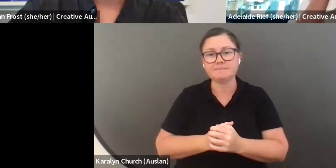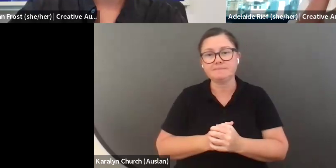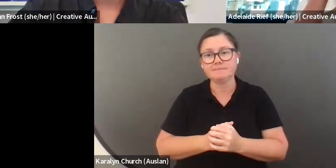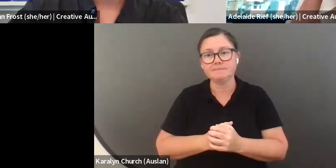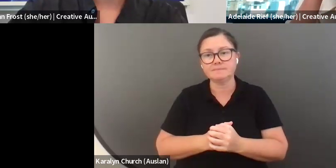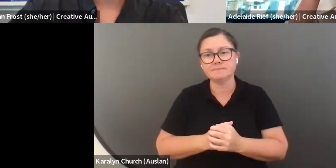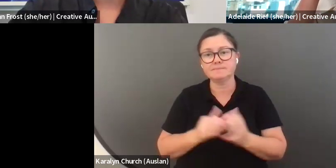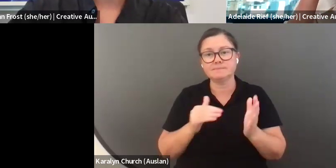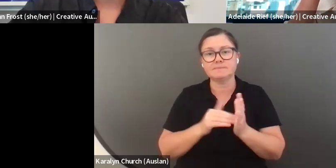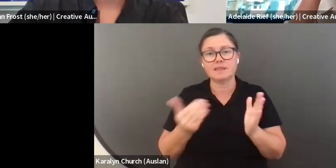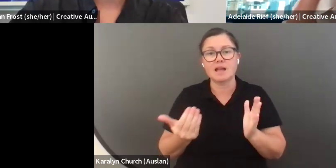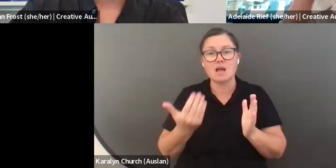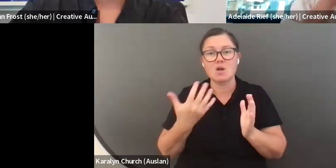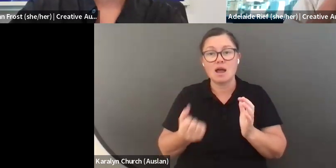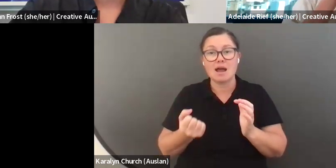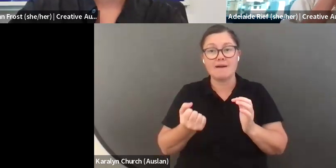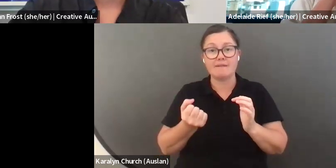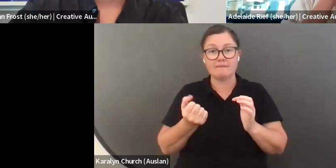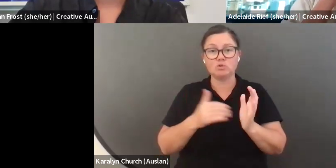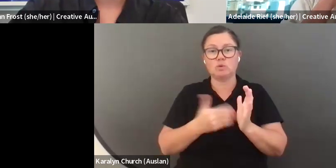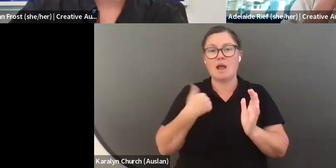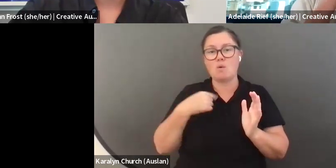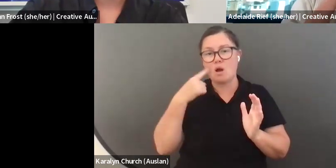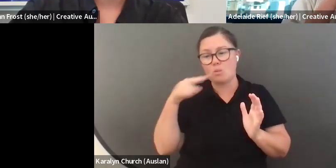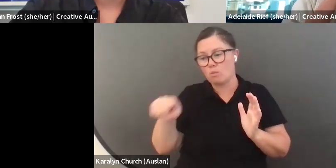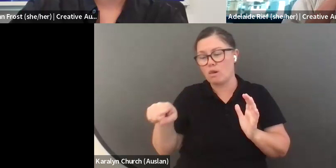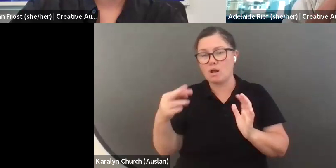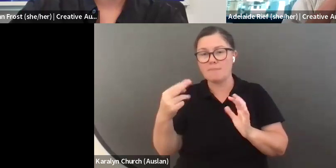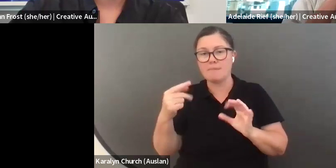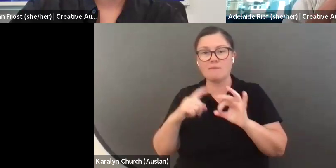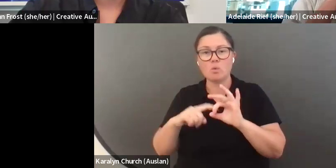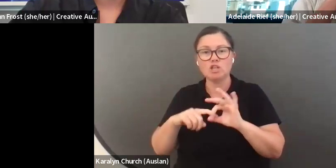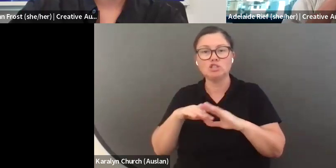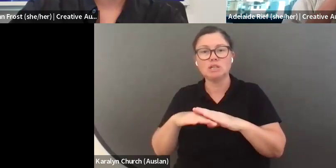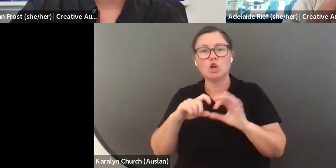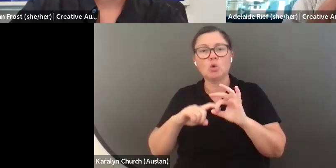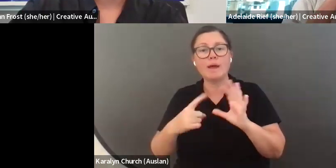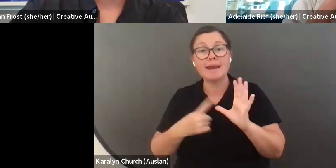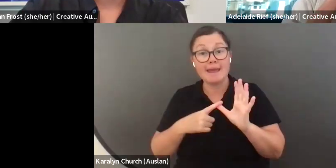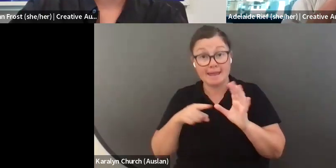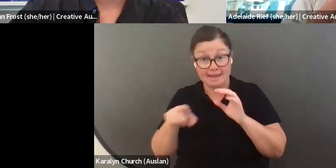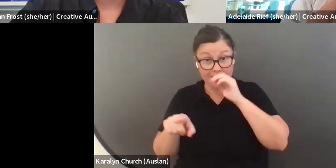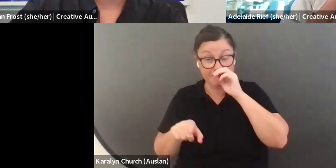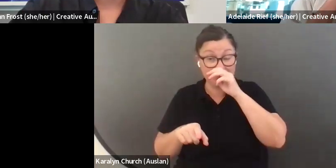is required. And then feel free to give us a ring, sorry, to send us an email to